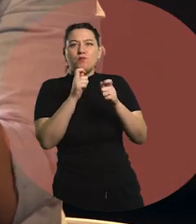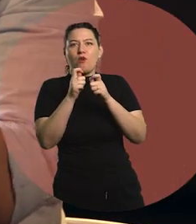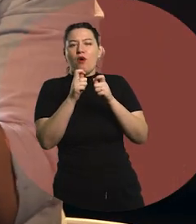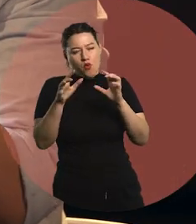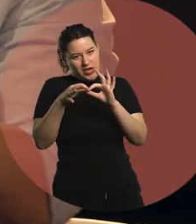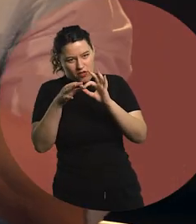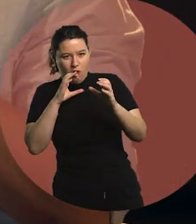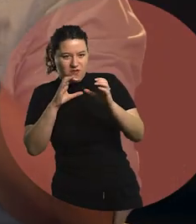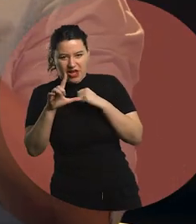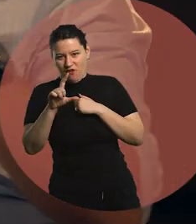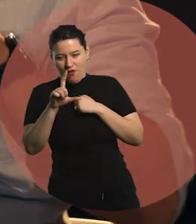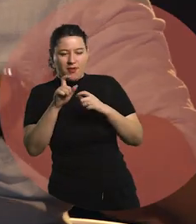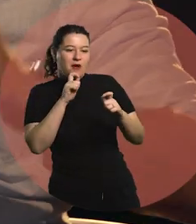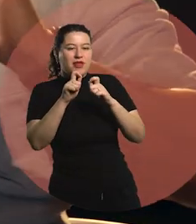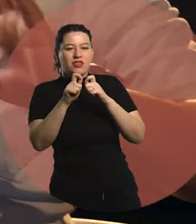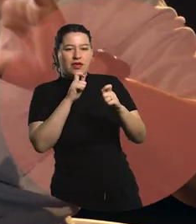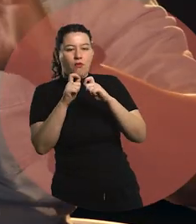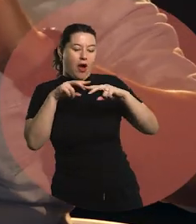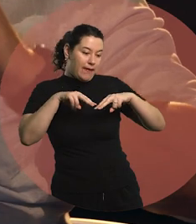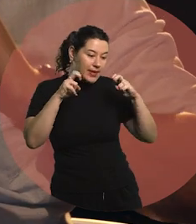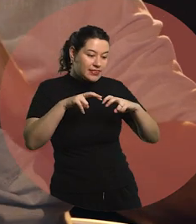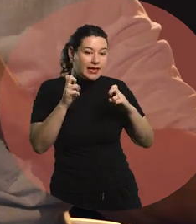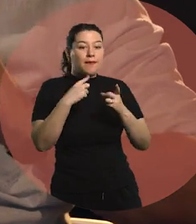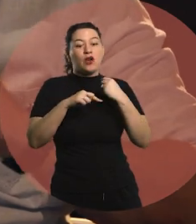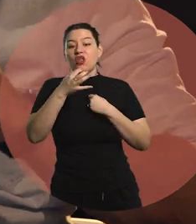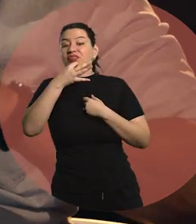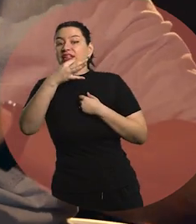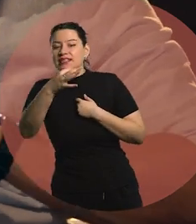because journalism implies communication...